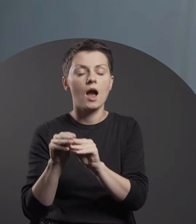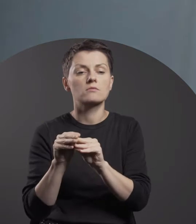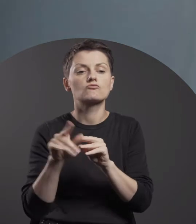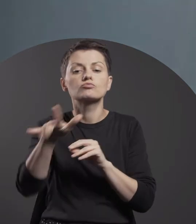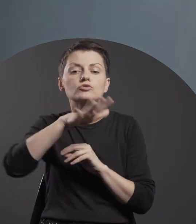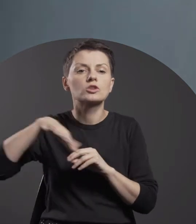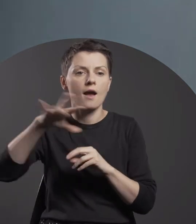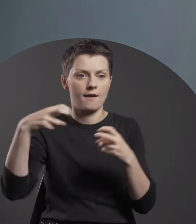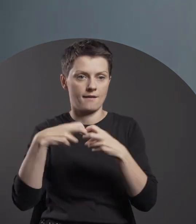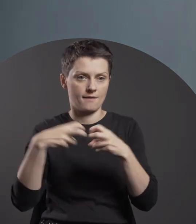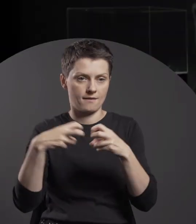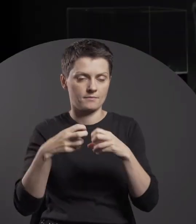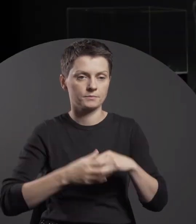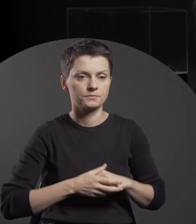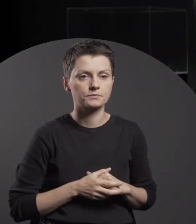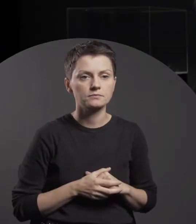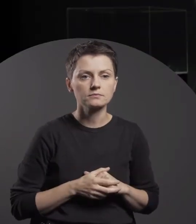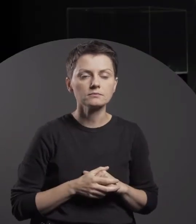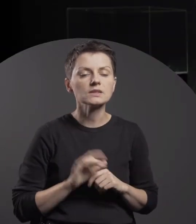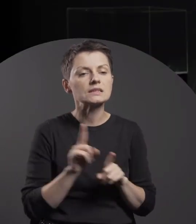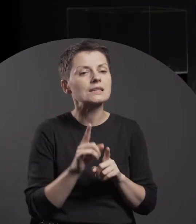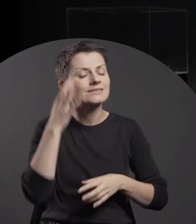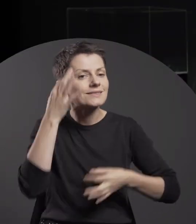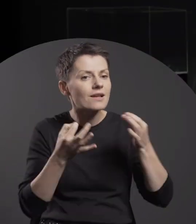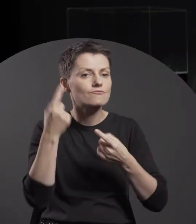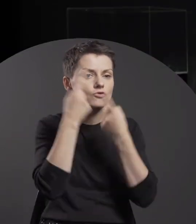and to re-think our future activities.